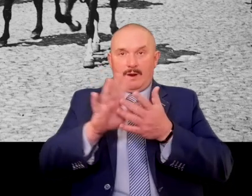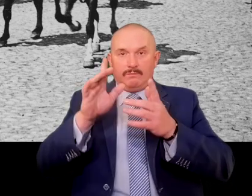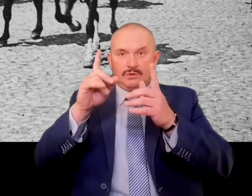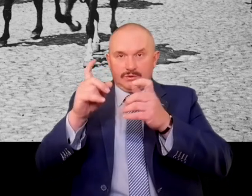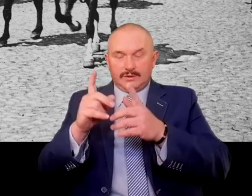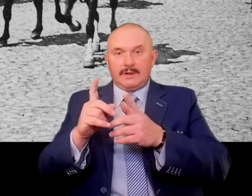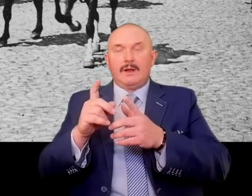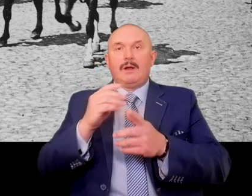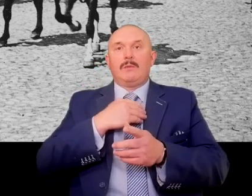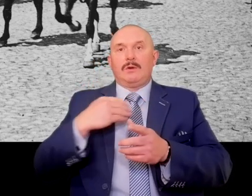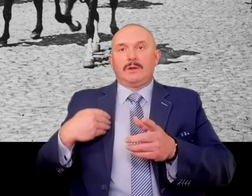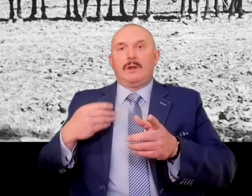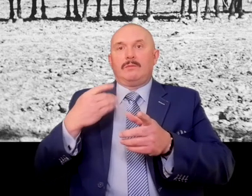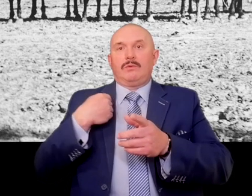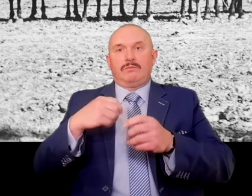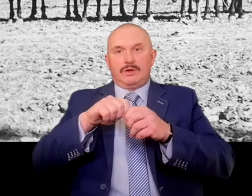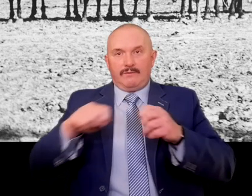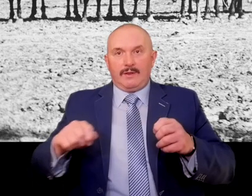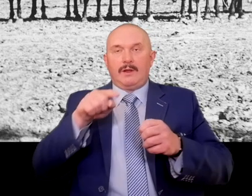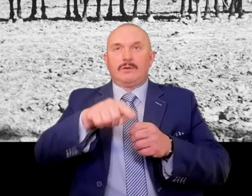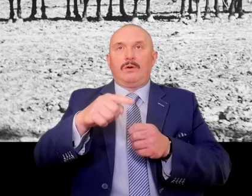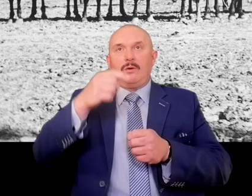and then Marylka (her baptismal name was Maria)